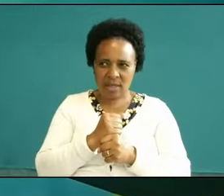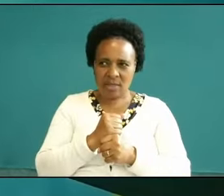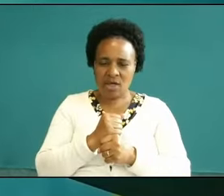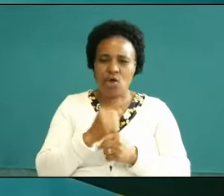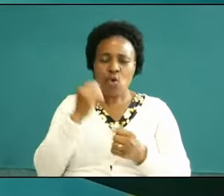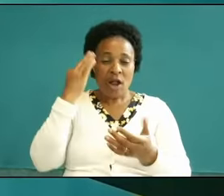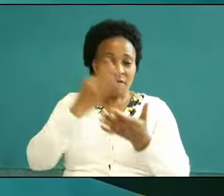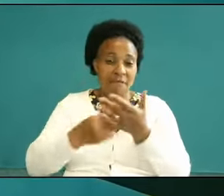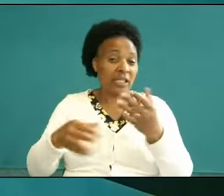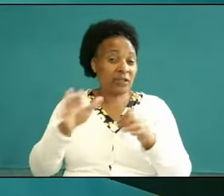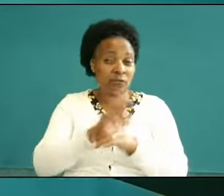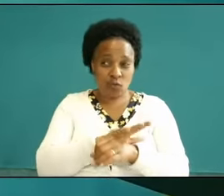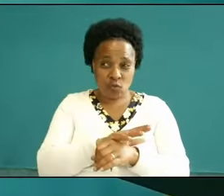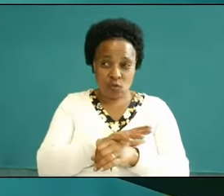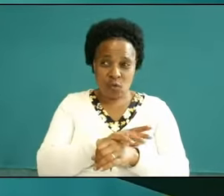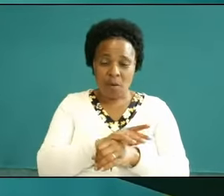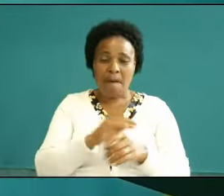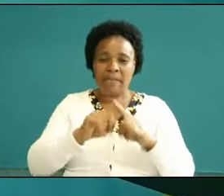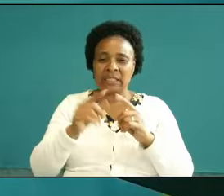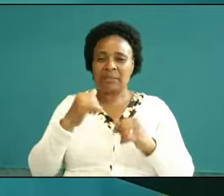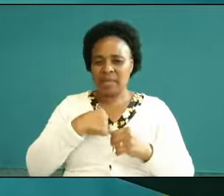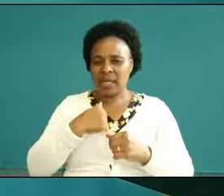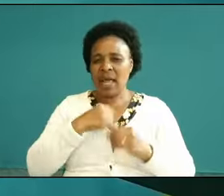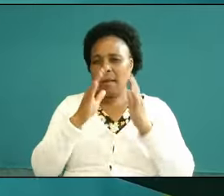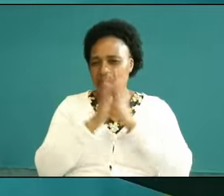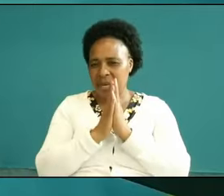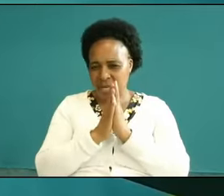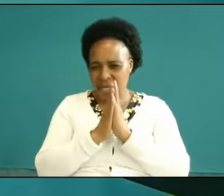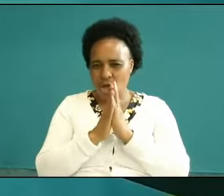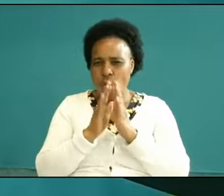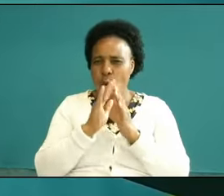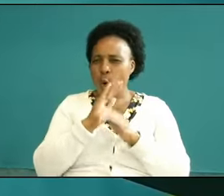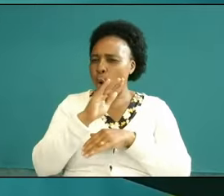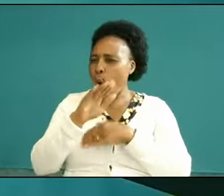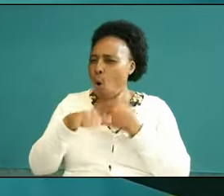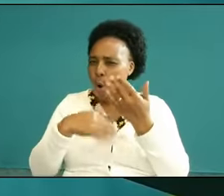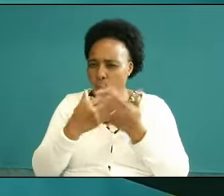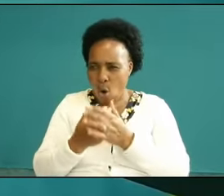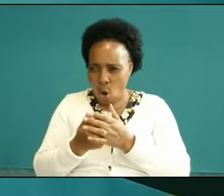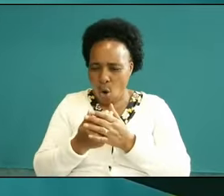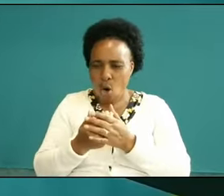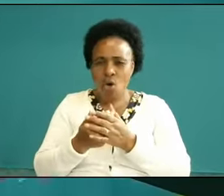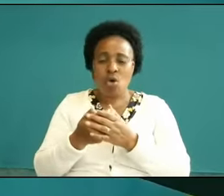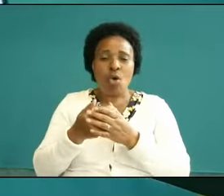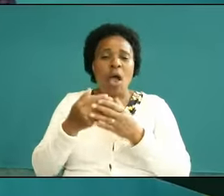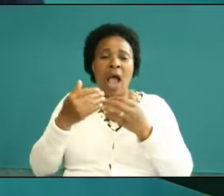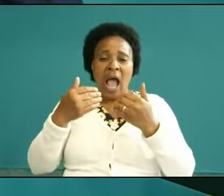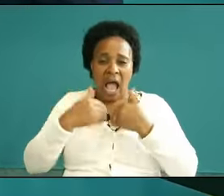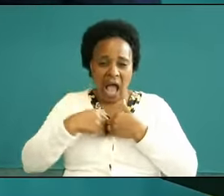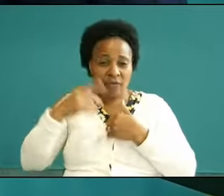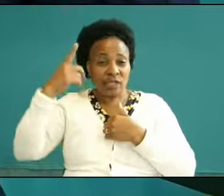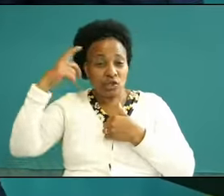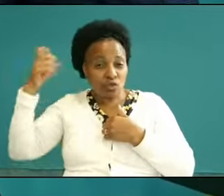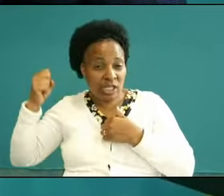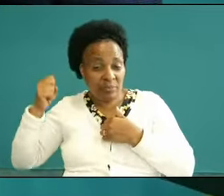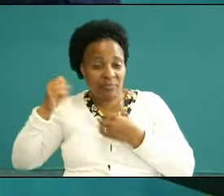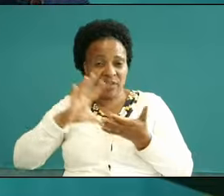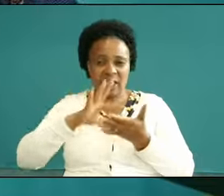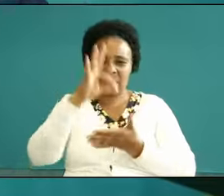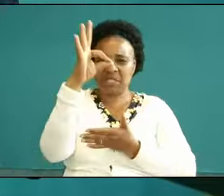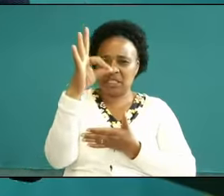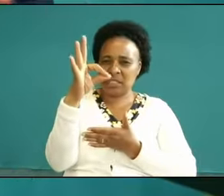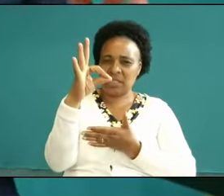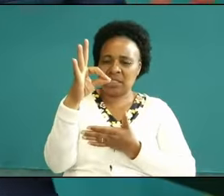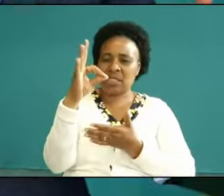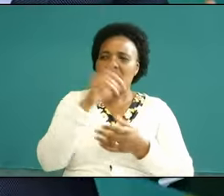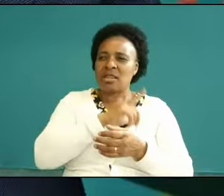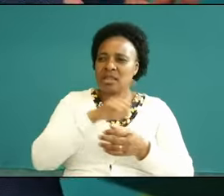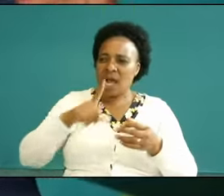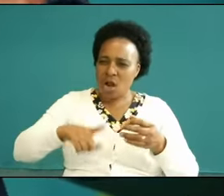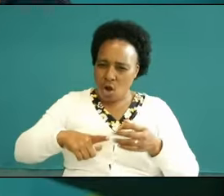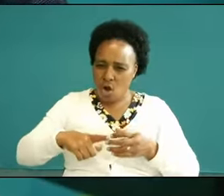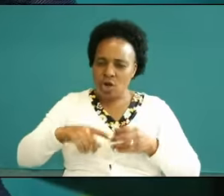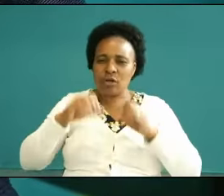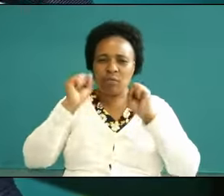things but I pray that we all may agree with the spirit that we ask the Lord in in Jon to lead us